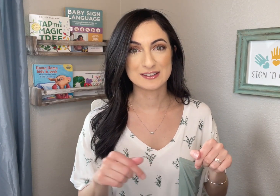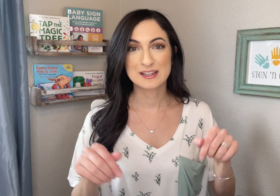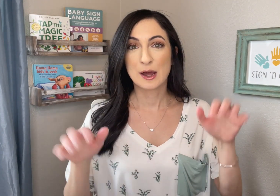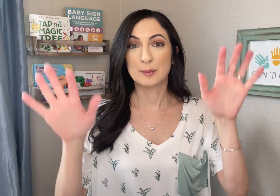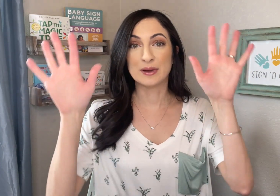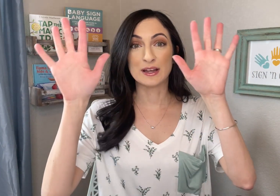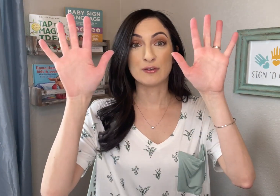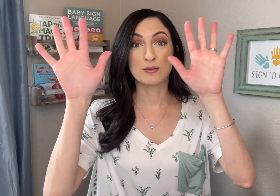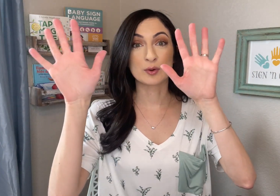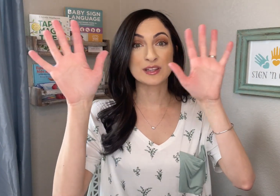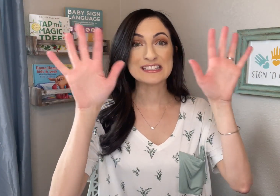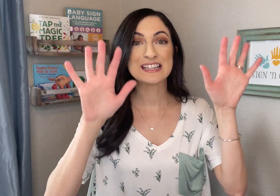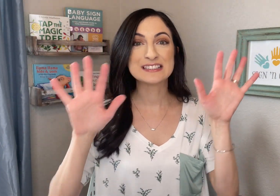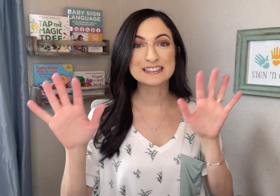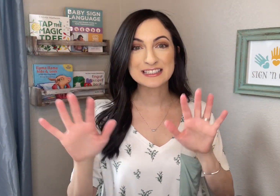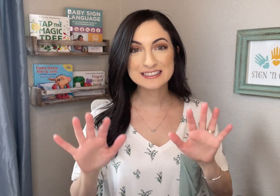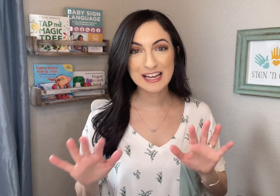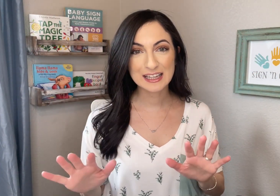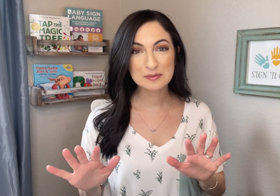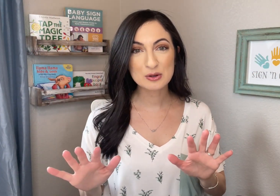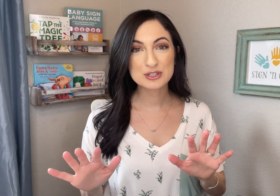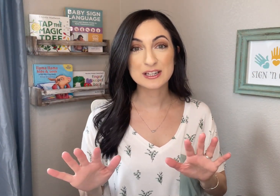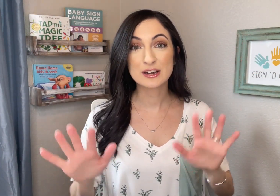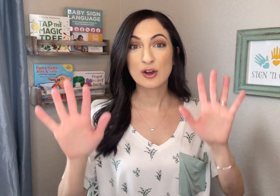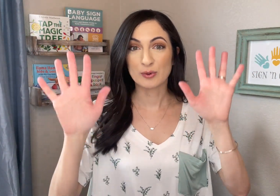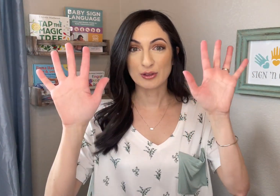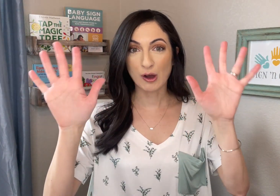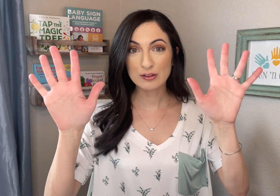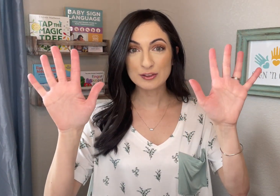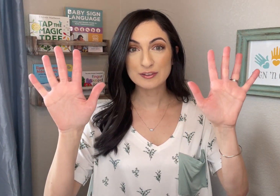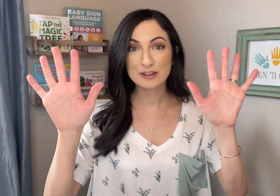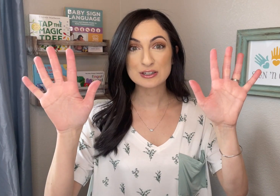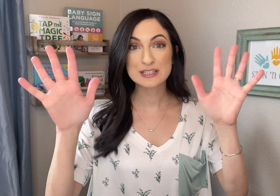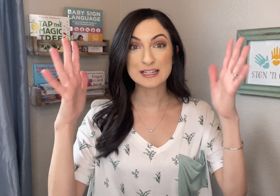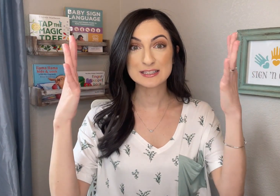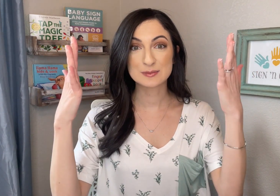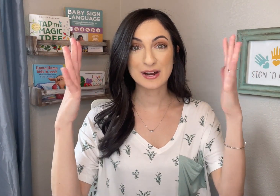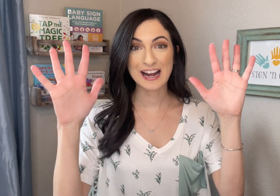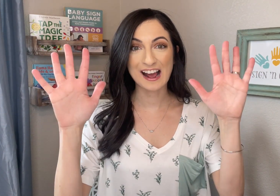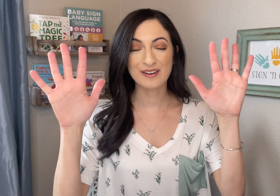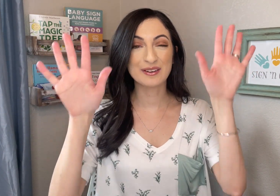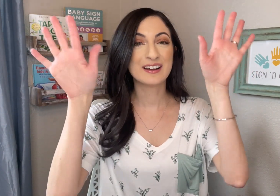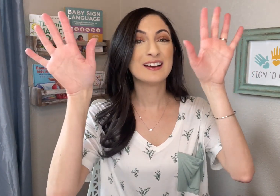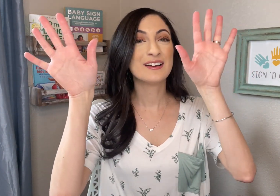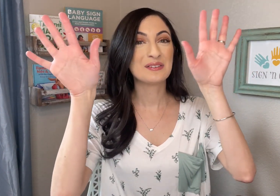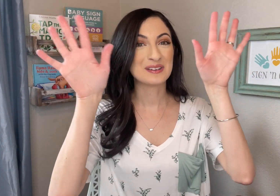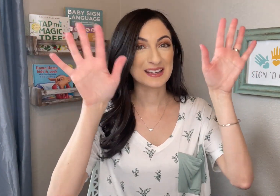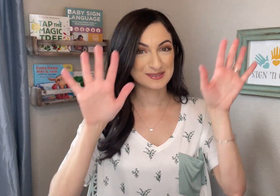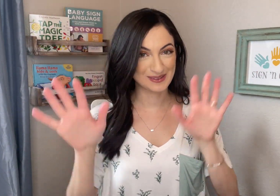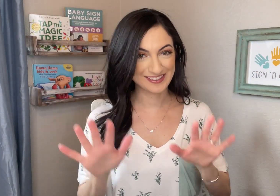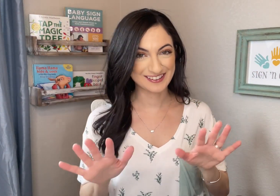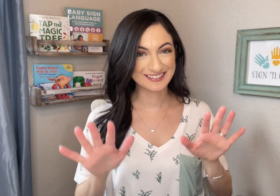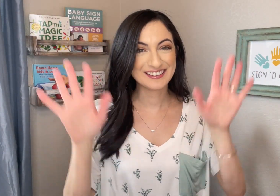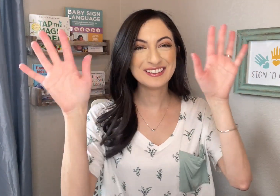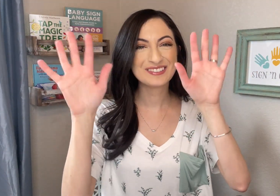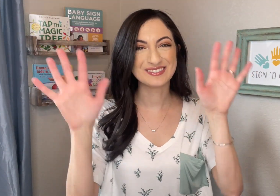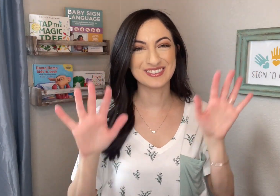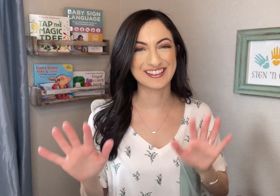but for this zigzagging motion with all of the fingers spread out, it's WEATHER. WEATHER.